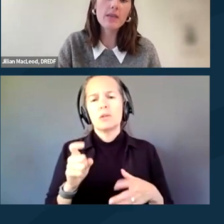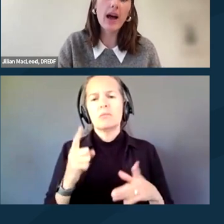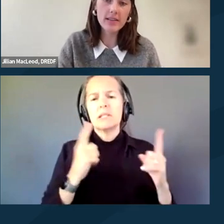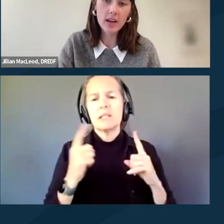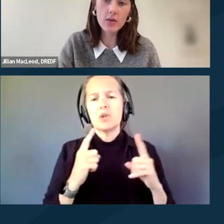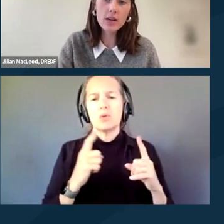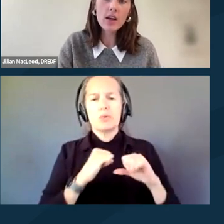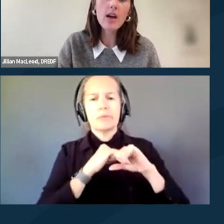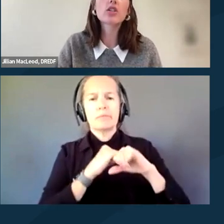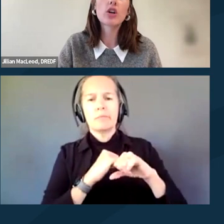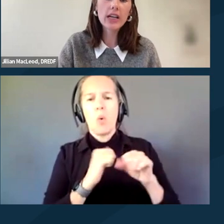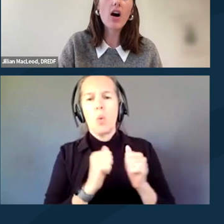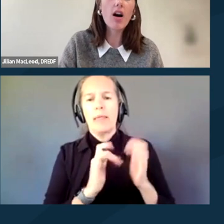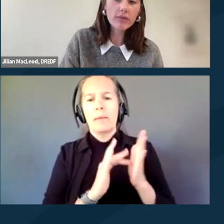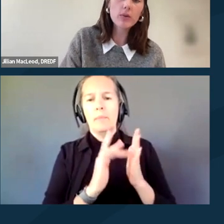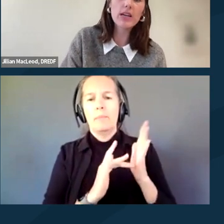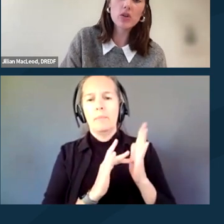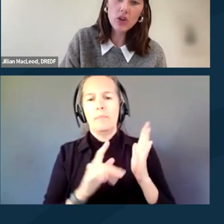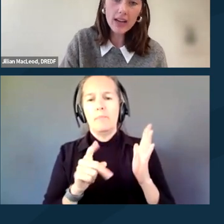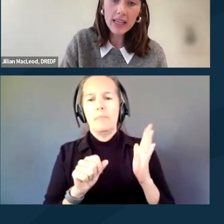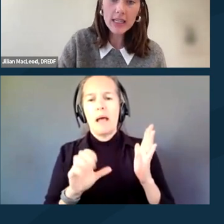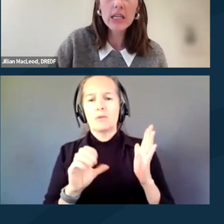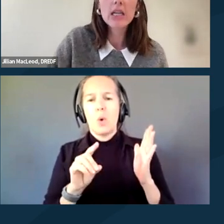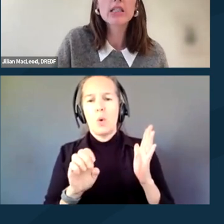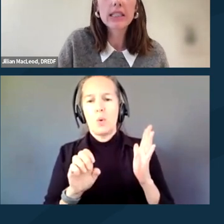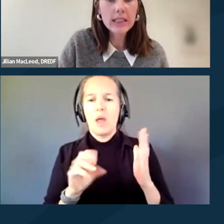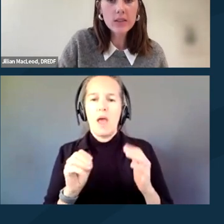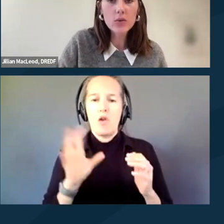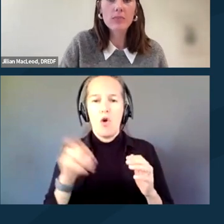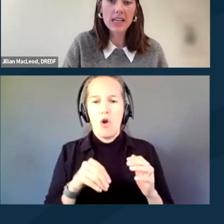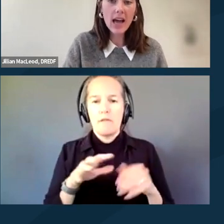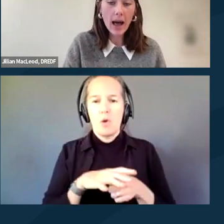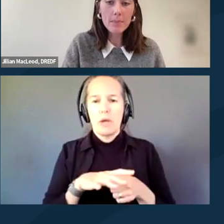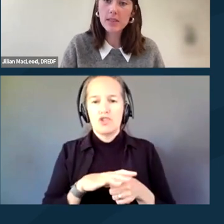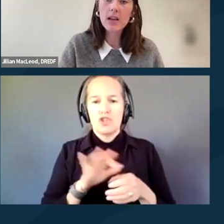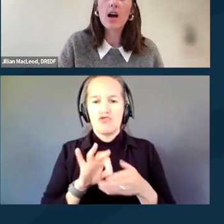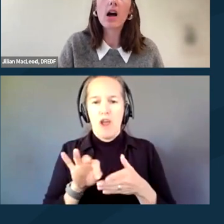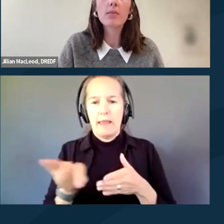with a passcode, turning off location tracking, deleting social media apps,